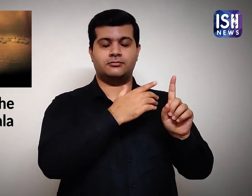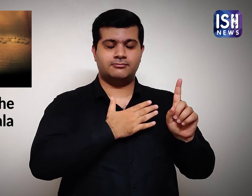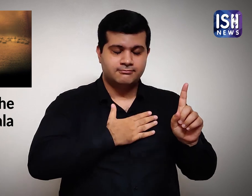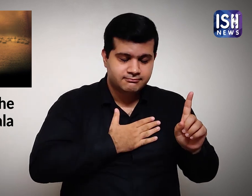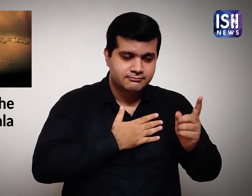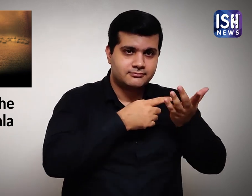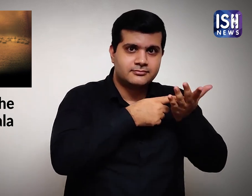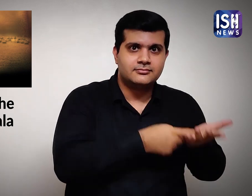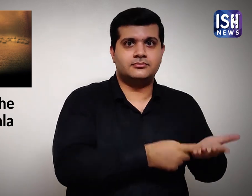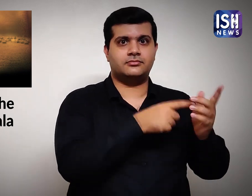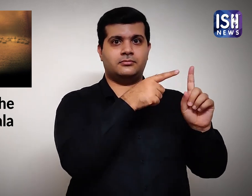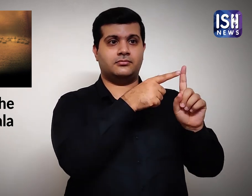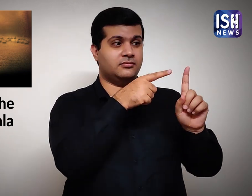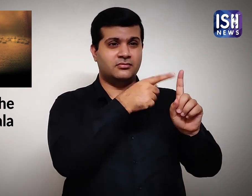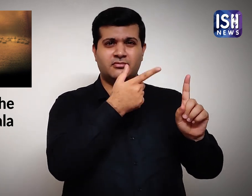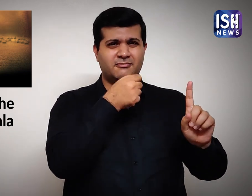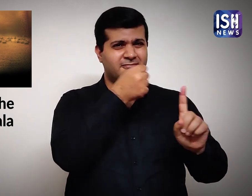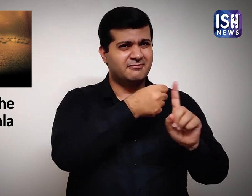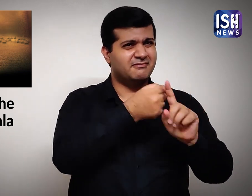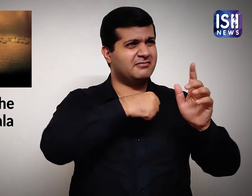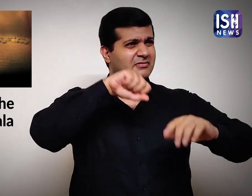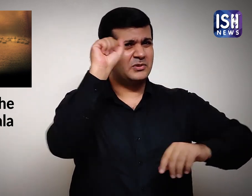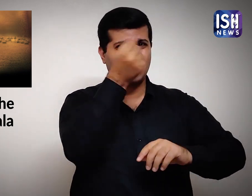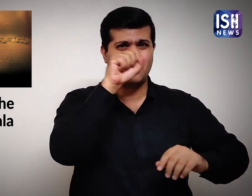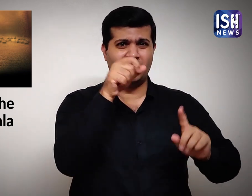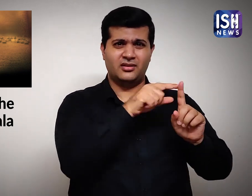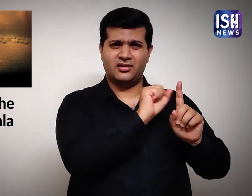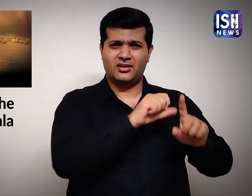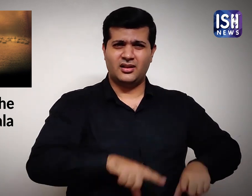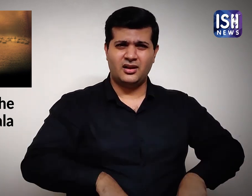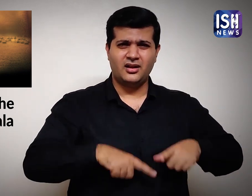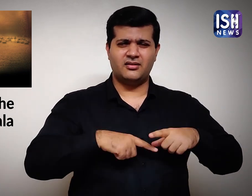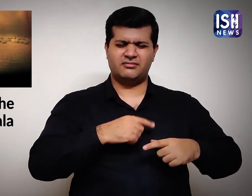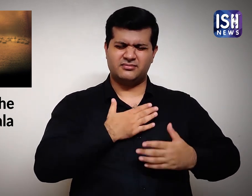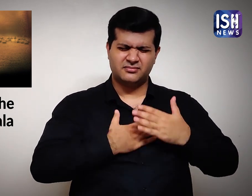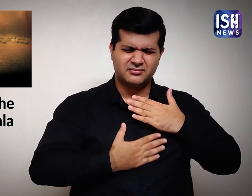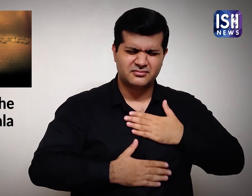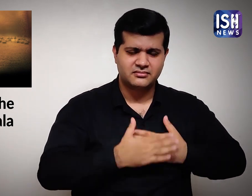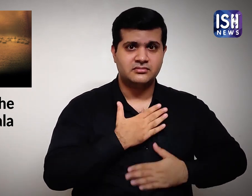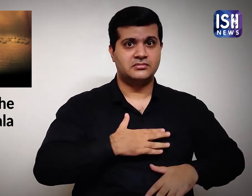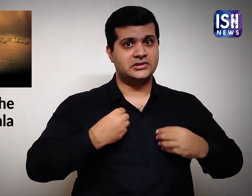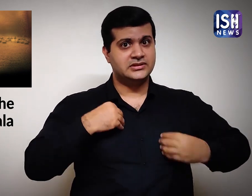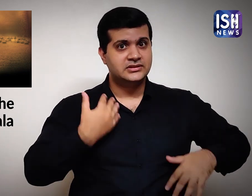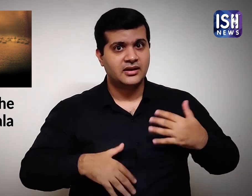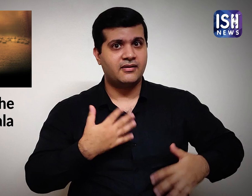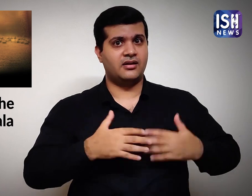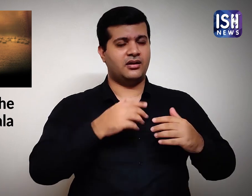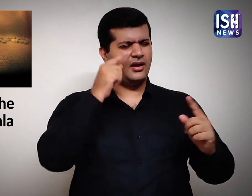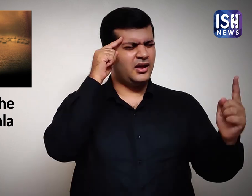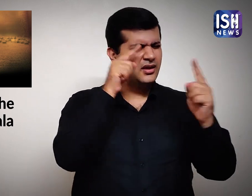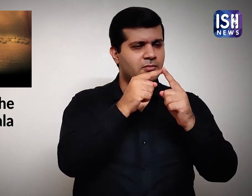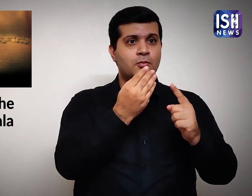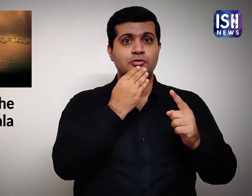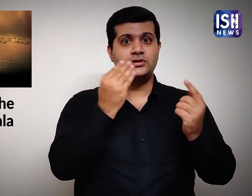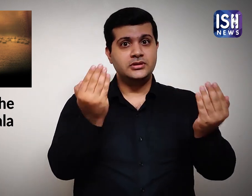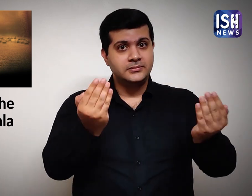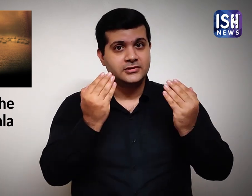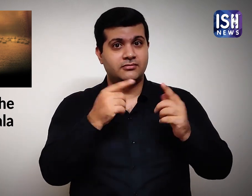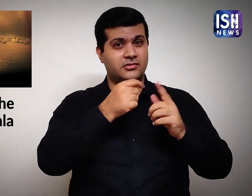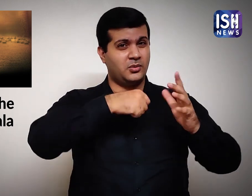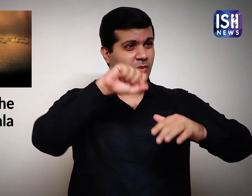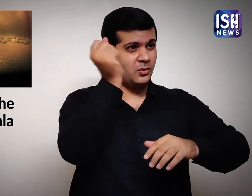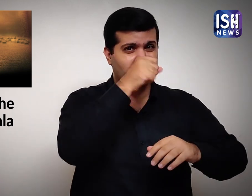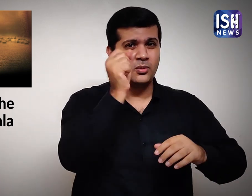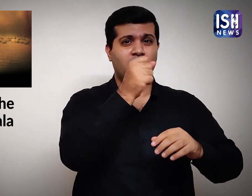Muslims appreciates the bravery and huge patience of Imam Hussian for the sake of Islam.